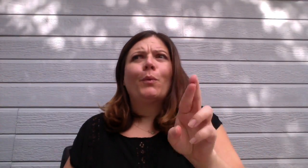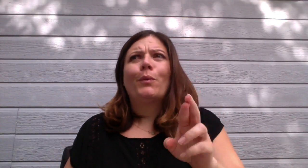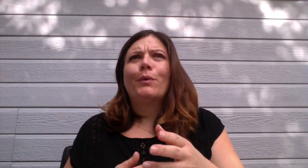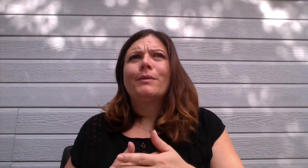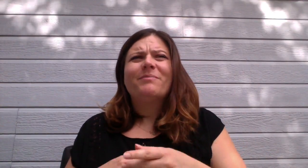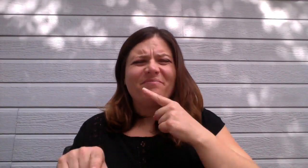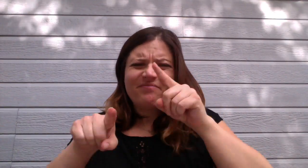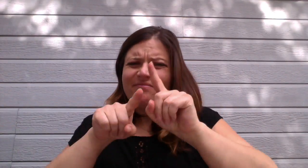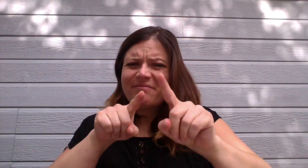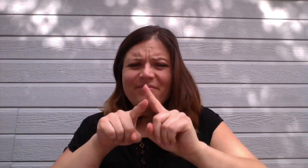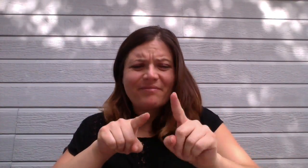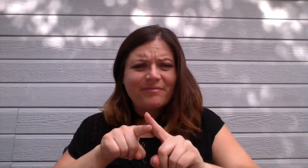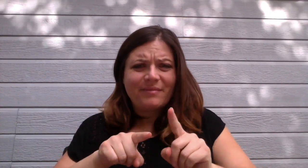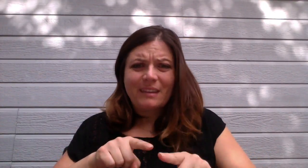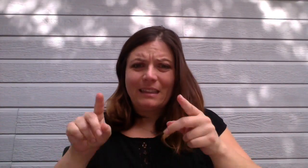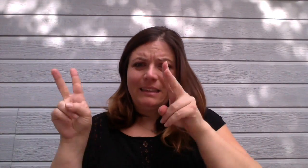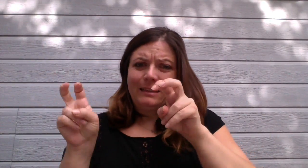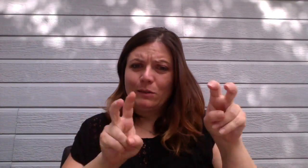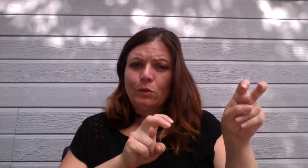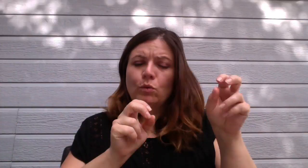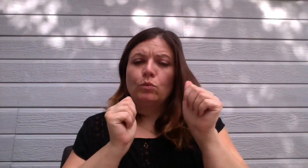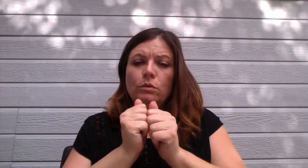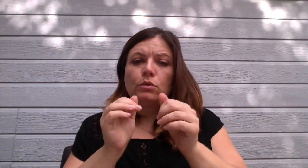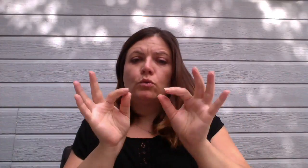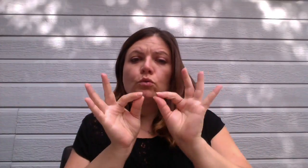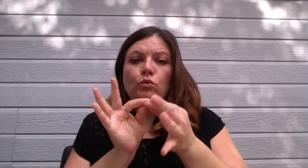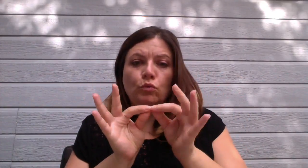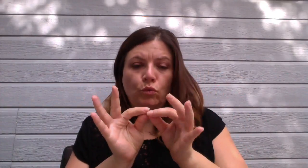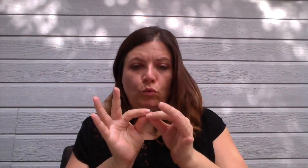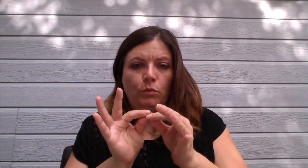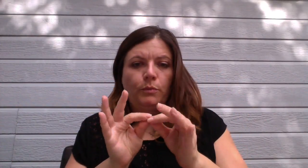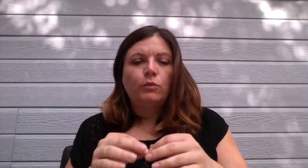or any issues you have faced with interpreters